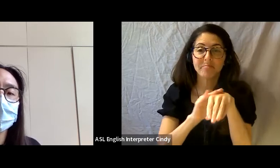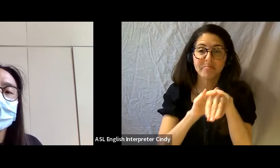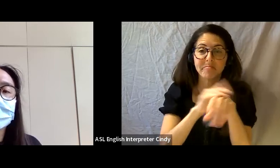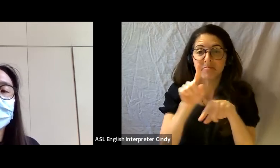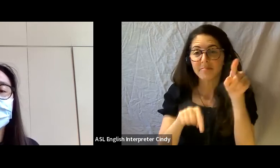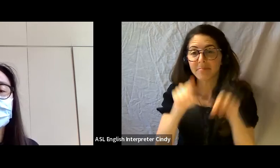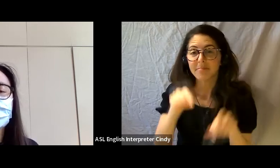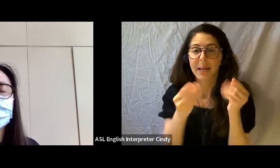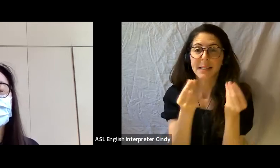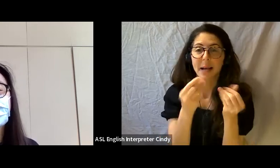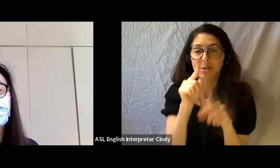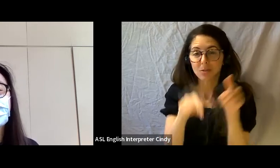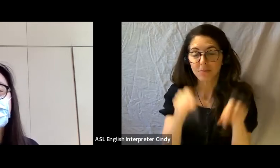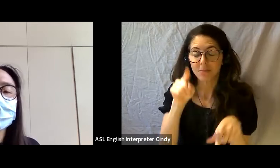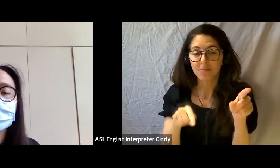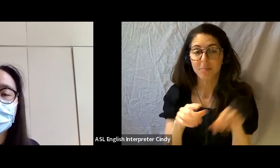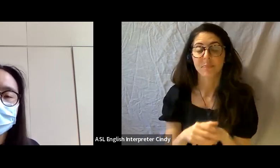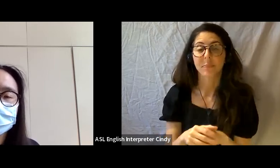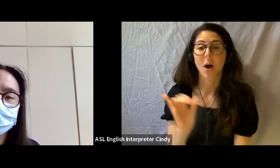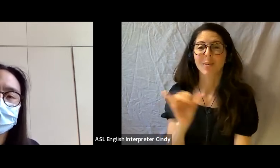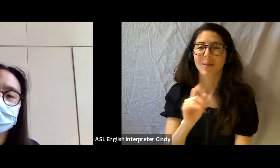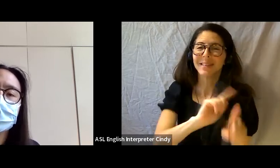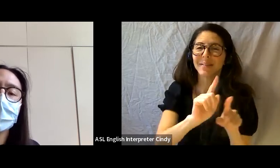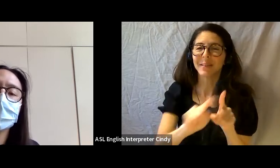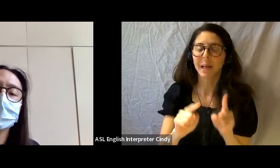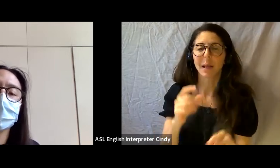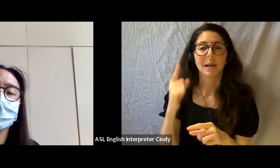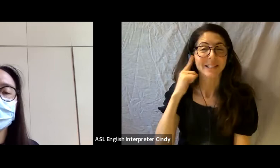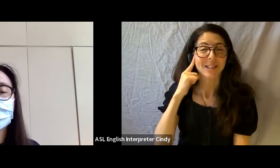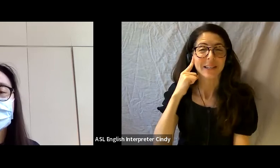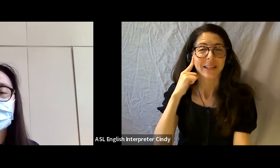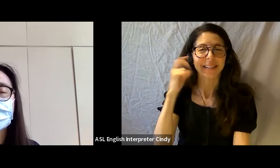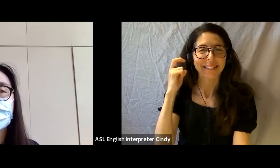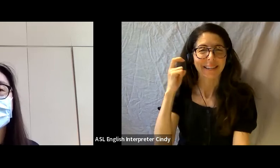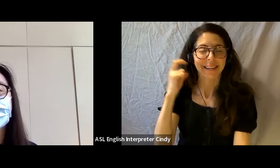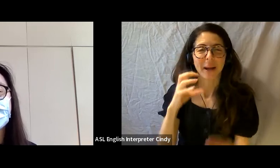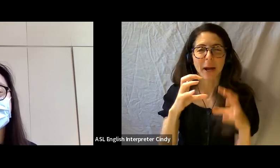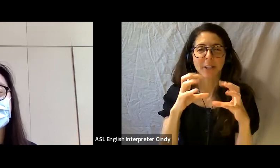there were also different kinds of, like squeeky toys for instance, embedded